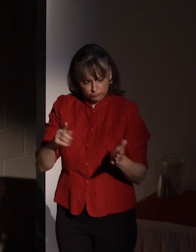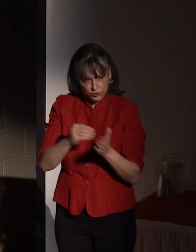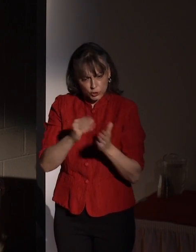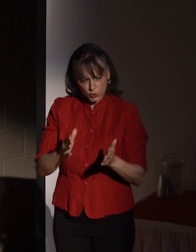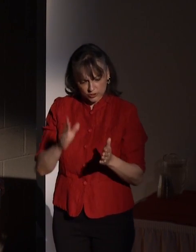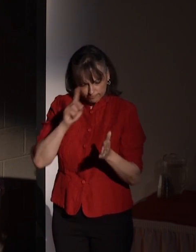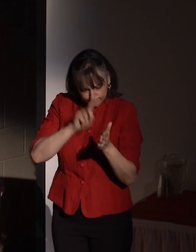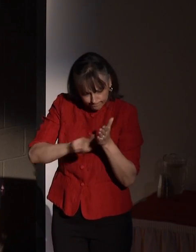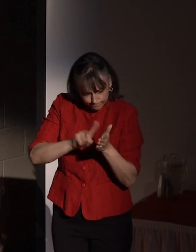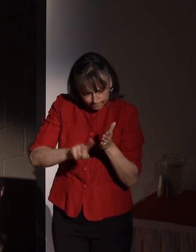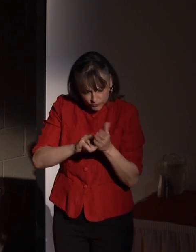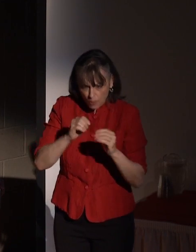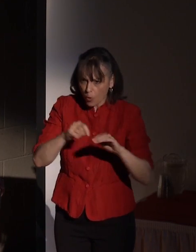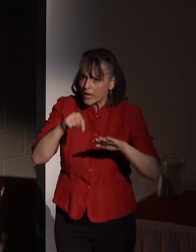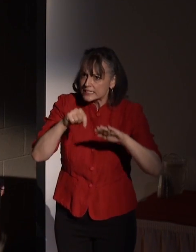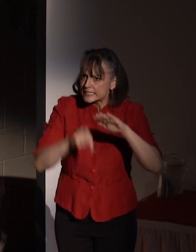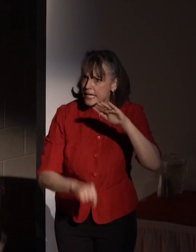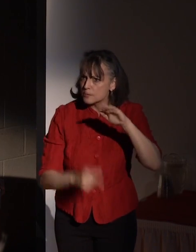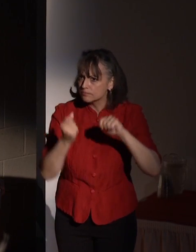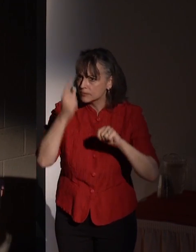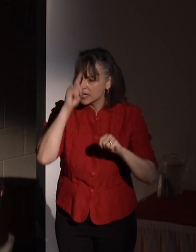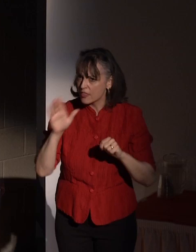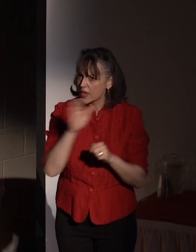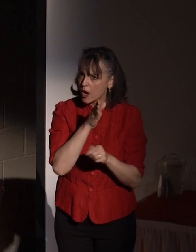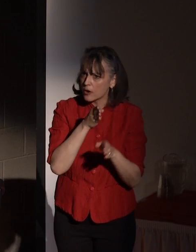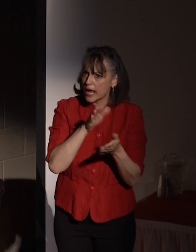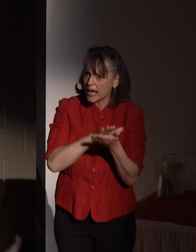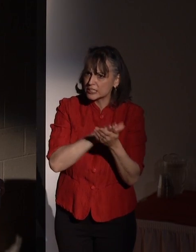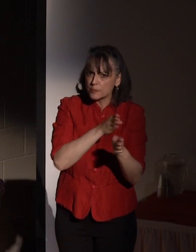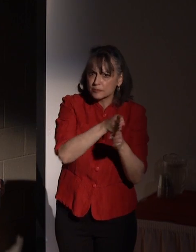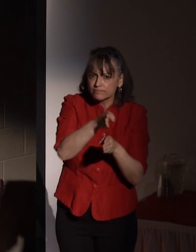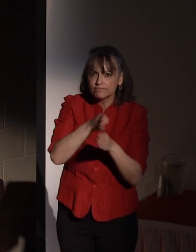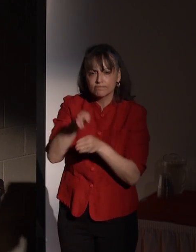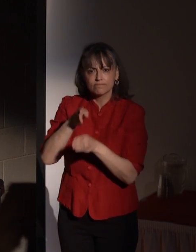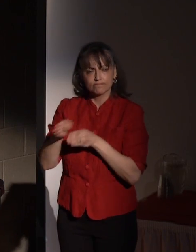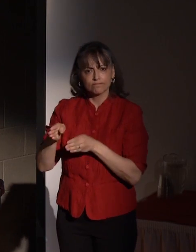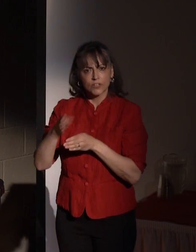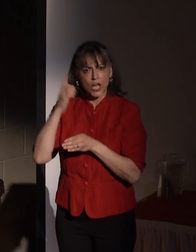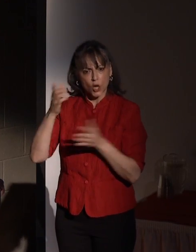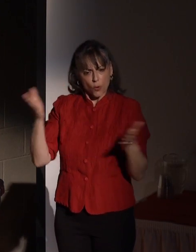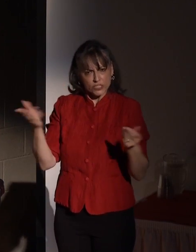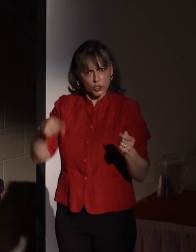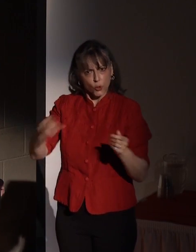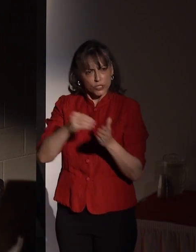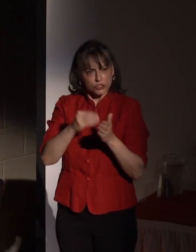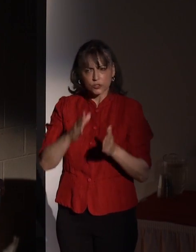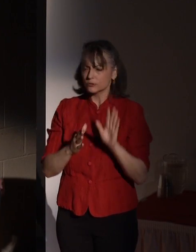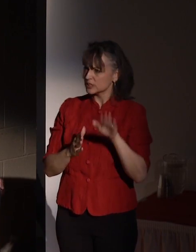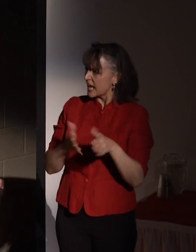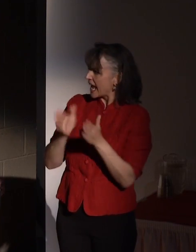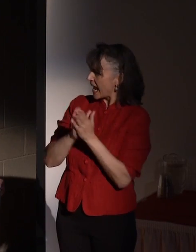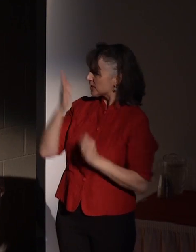academic areas and always encouraging them to ask why or